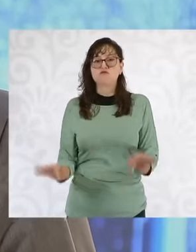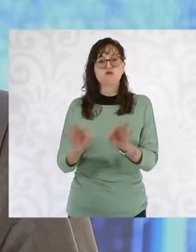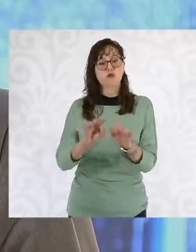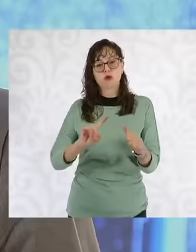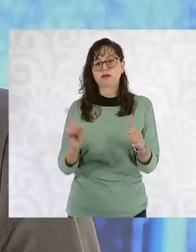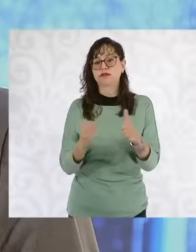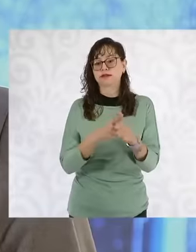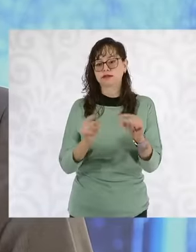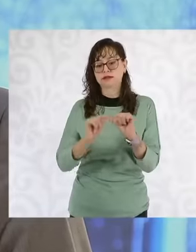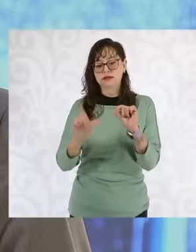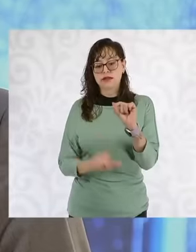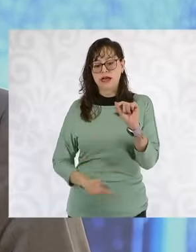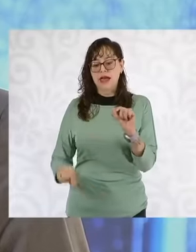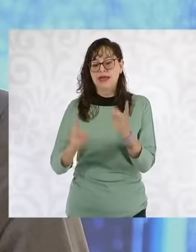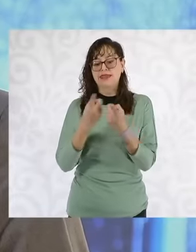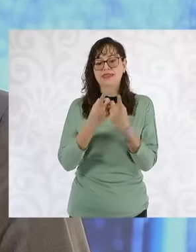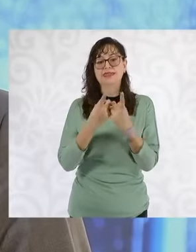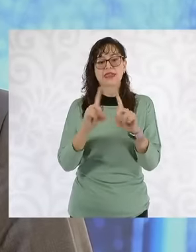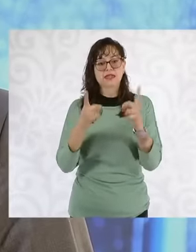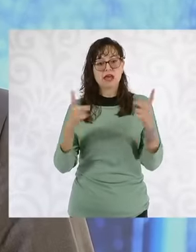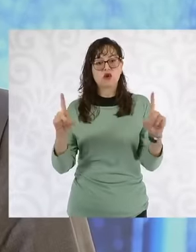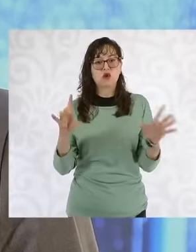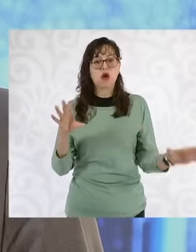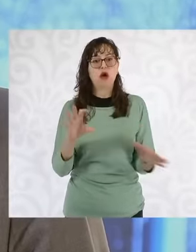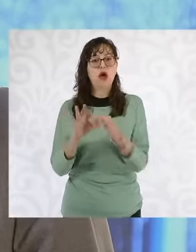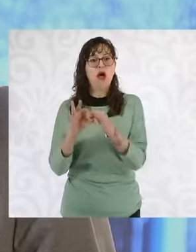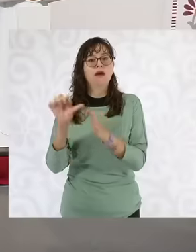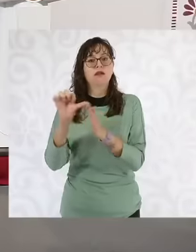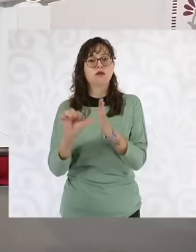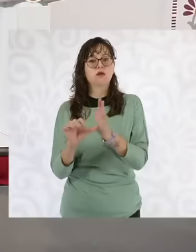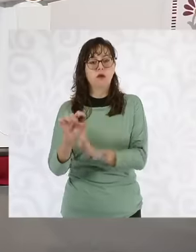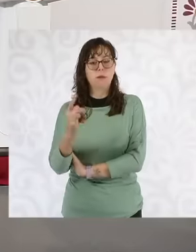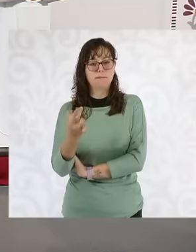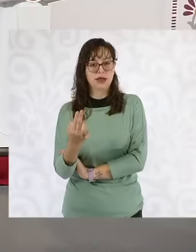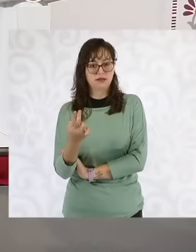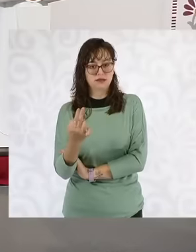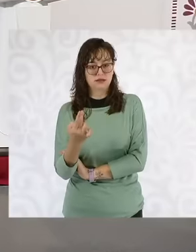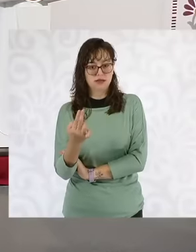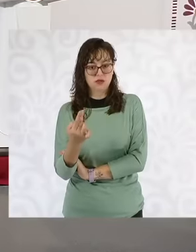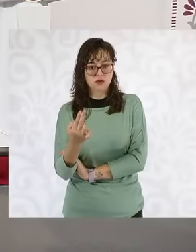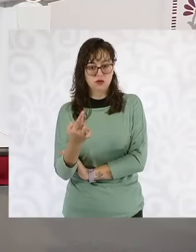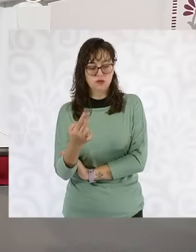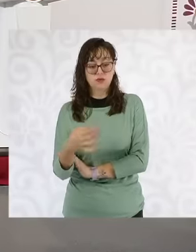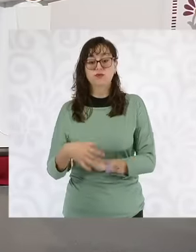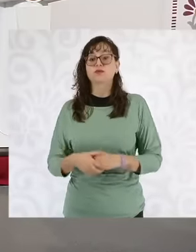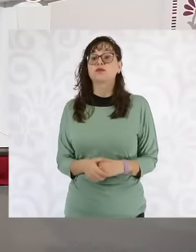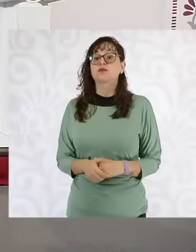terms of article 25 of this Constitution, the Mexican state resumes the right to use the